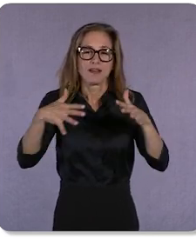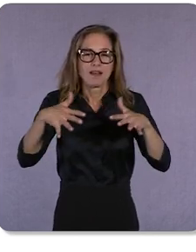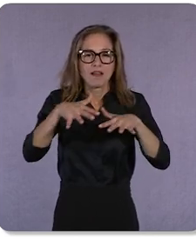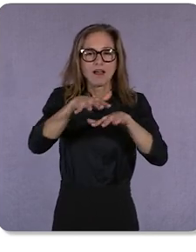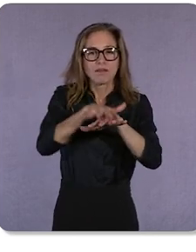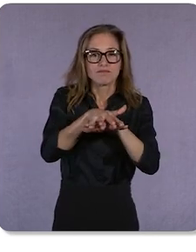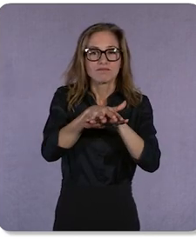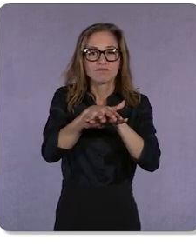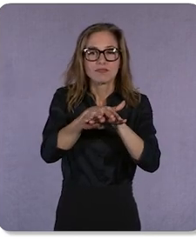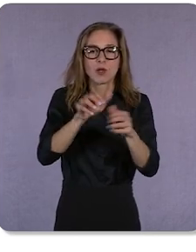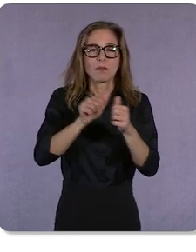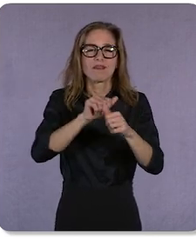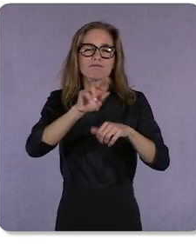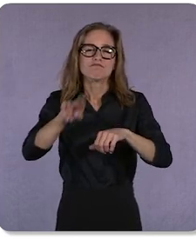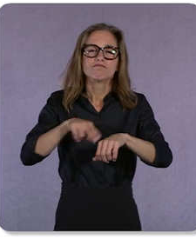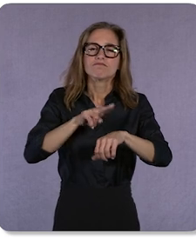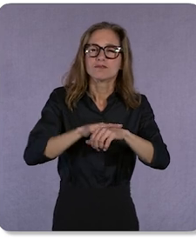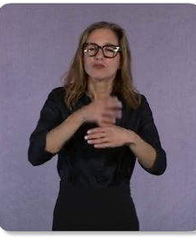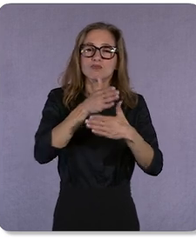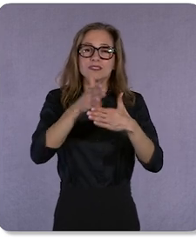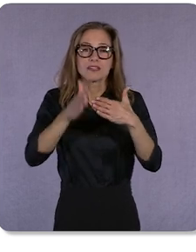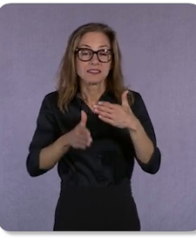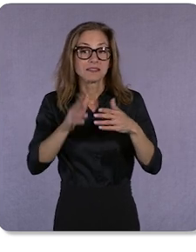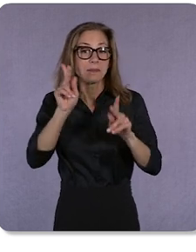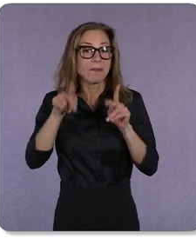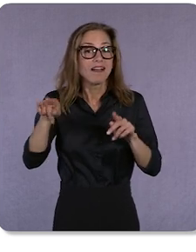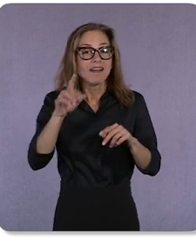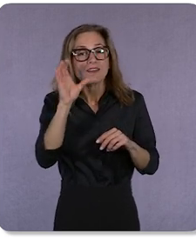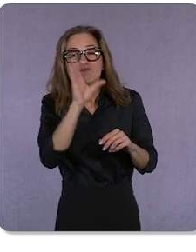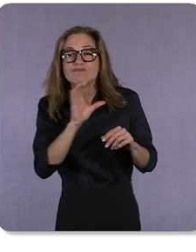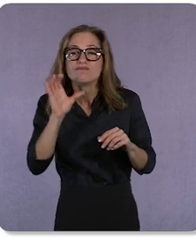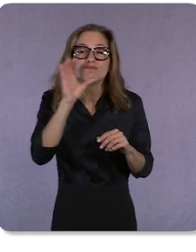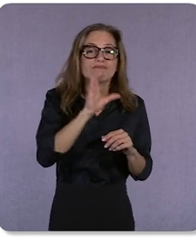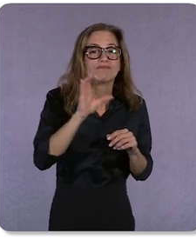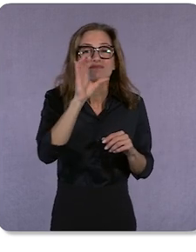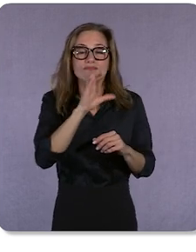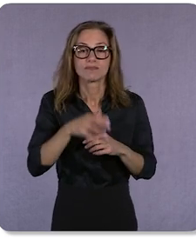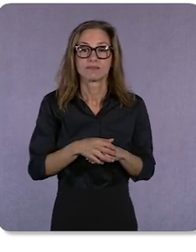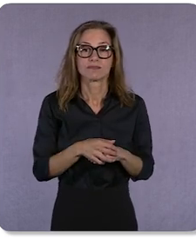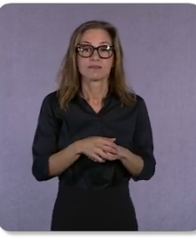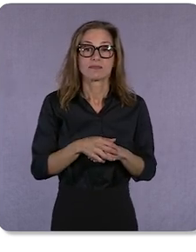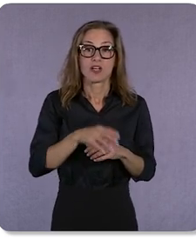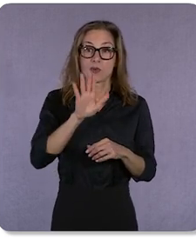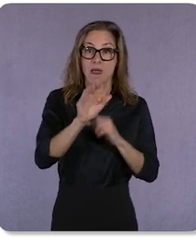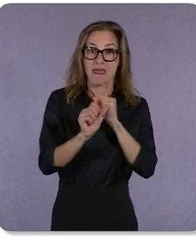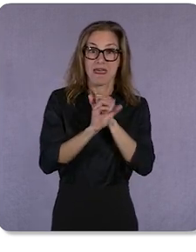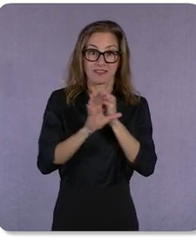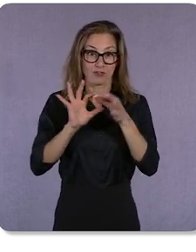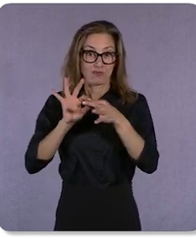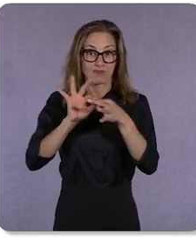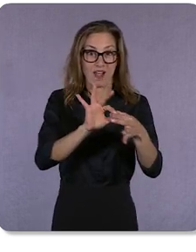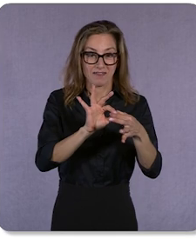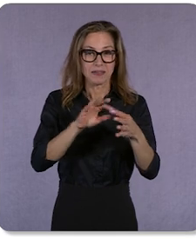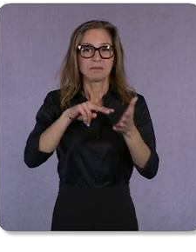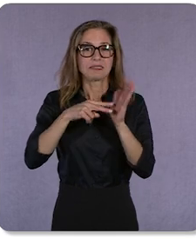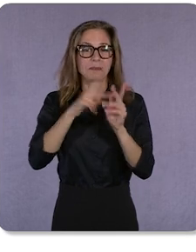when people are scrolling through ideas. When your ads are relevant, they’ll see your beautiful photography and your helpful product descriptions.